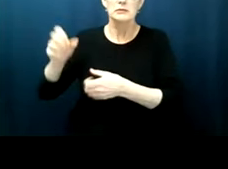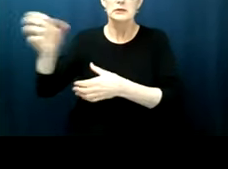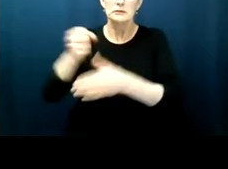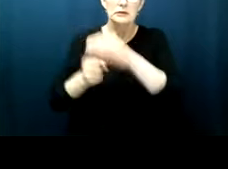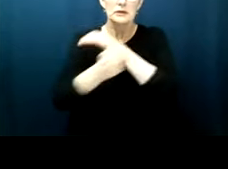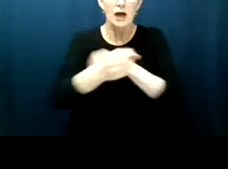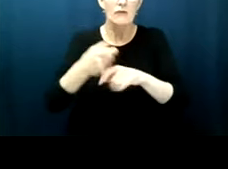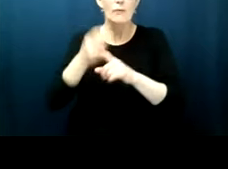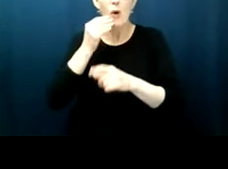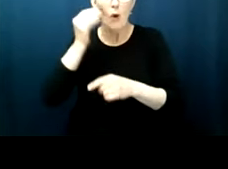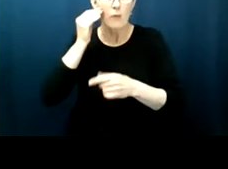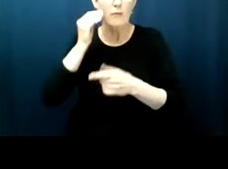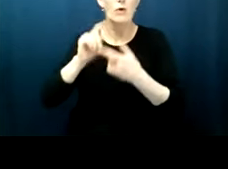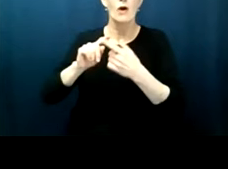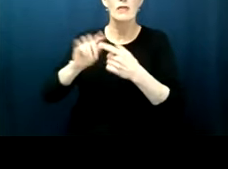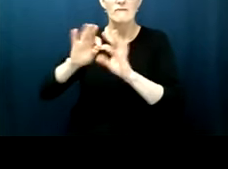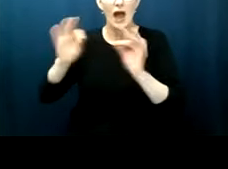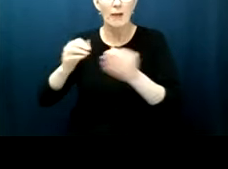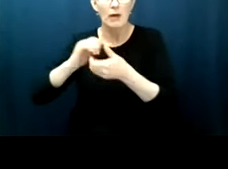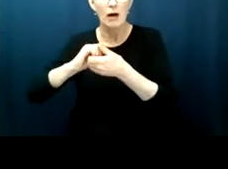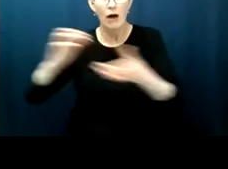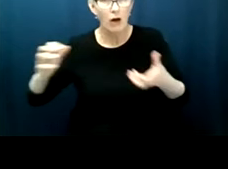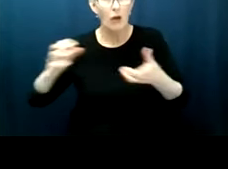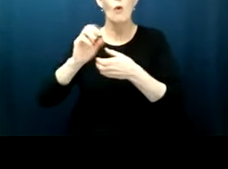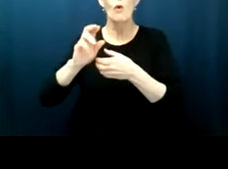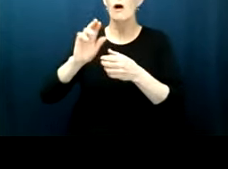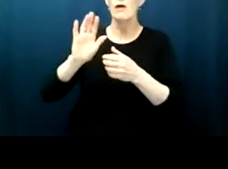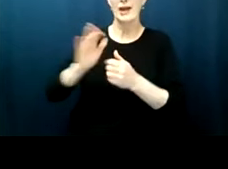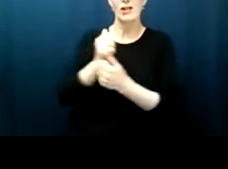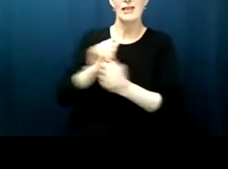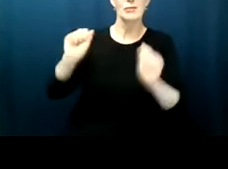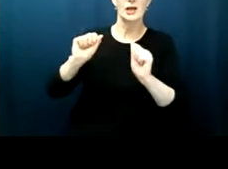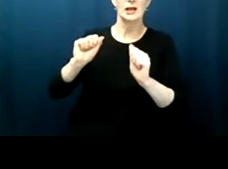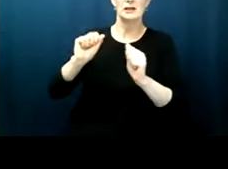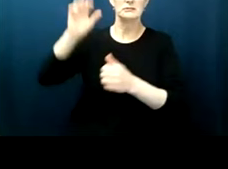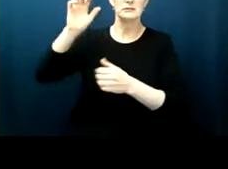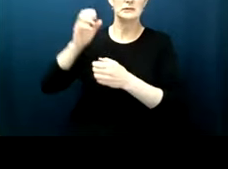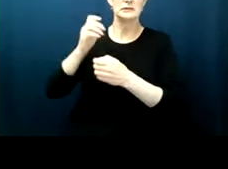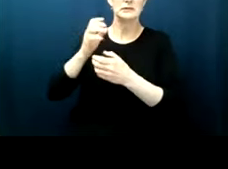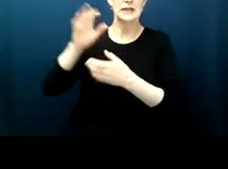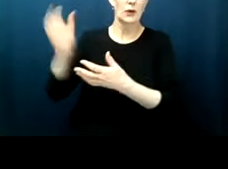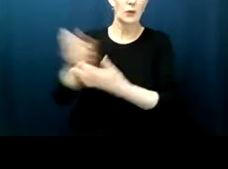or have their life taken away all through the stroke of a pen a judicial pen so he doesn't talk